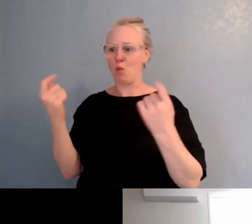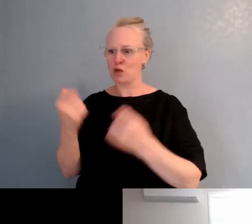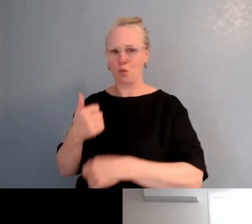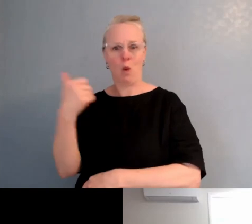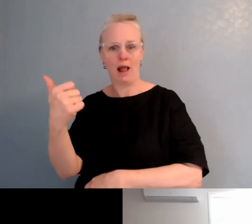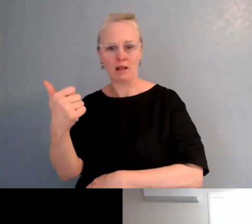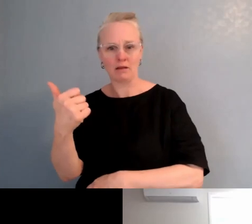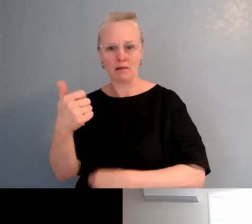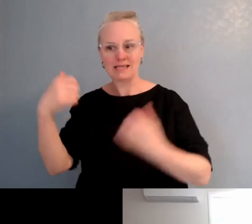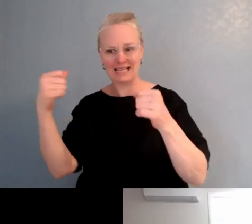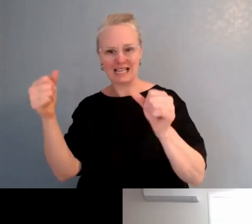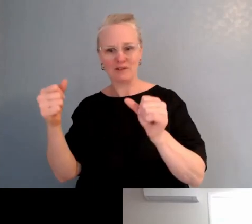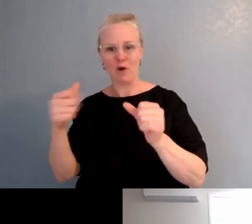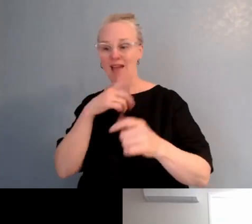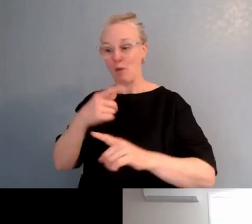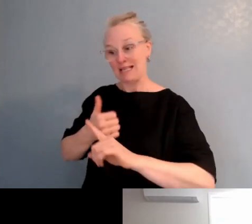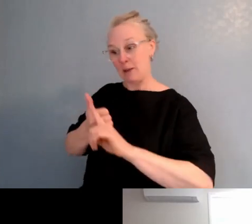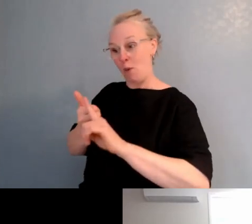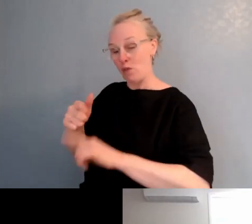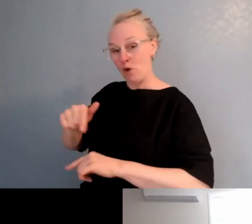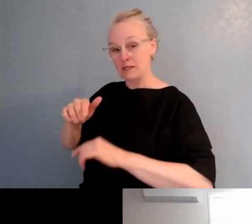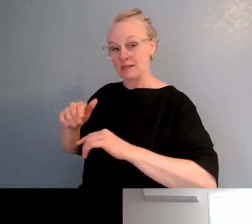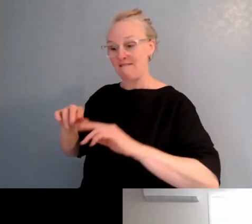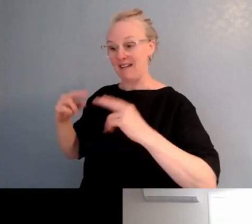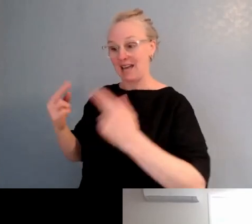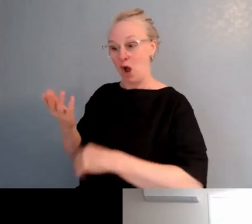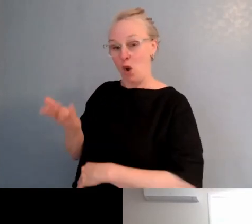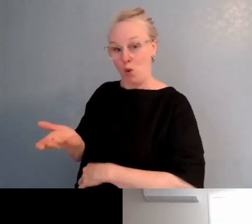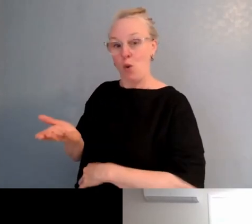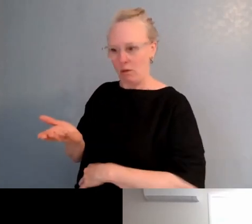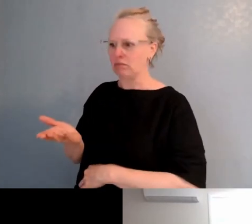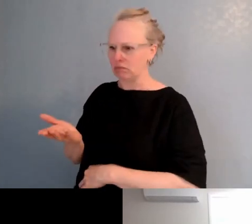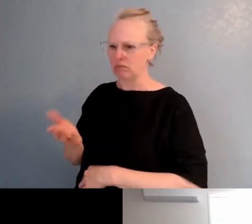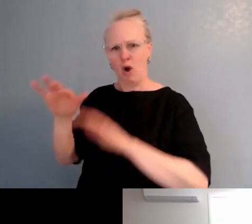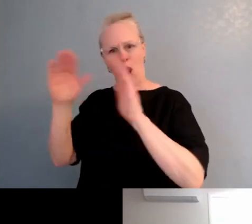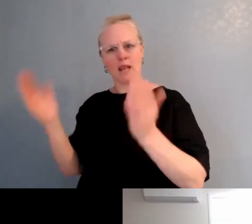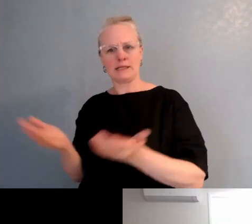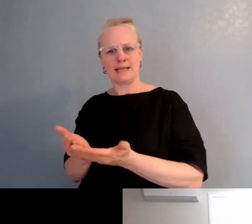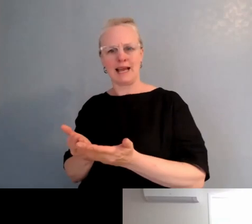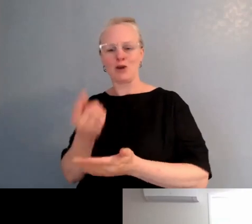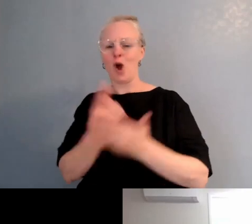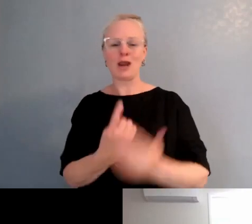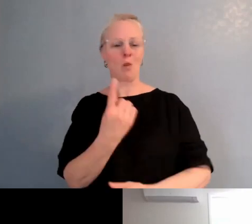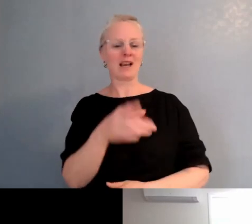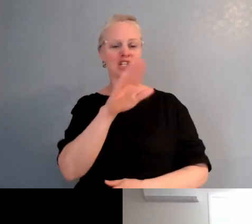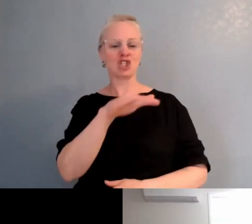for whānau who've really bought into it. So we want that whole holistic approach, not just the child coming to learn at our school, but the whole whānau as well